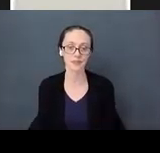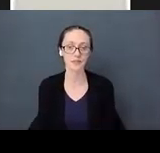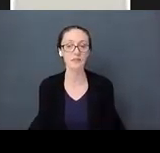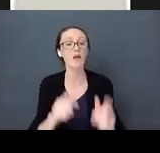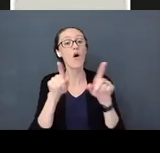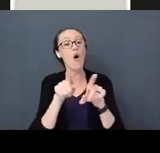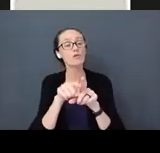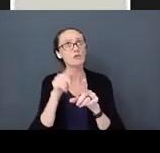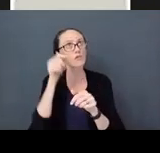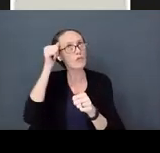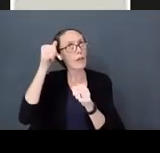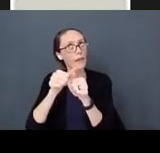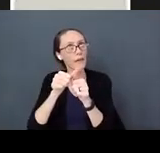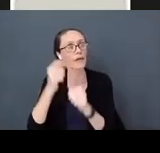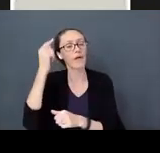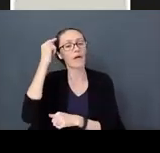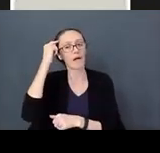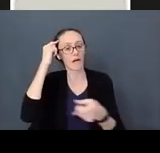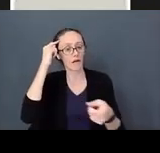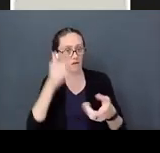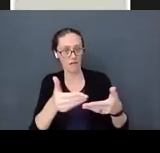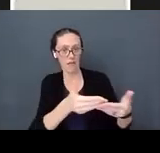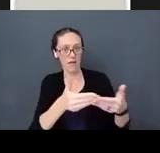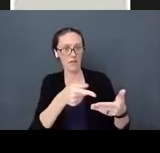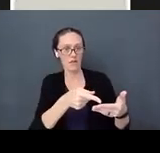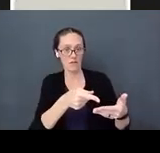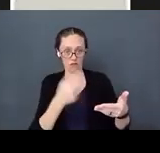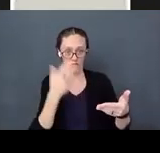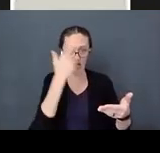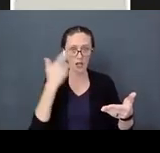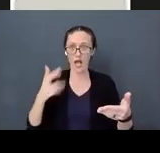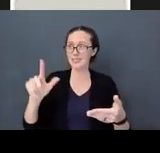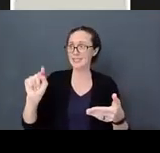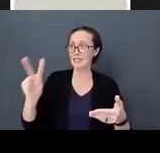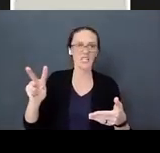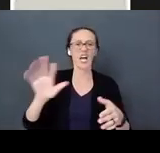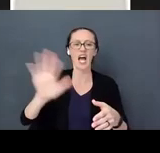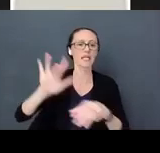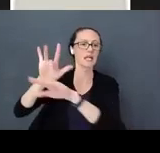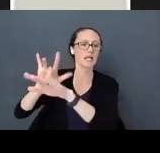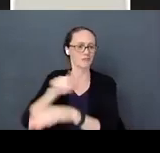that babies they don't know they are supposed to touch the tv. They don't know that if they push